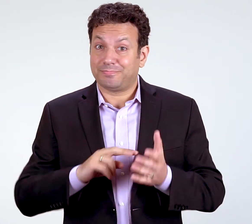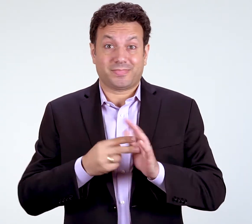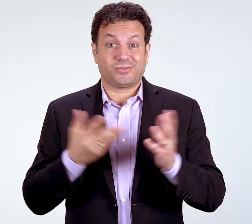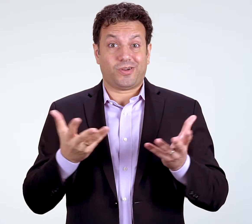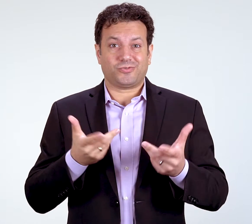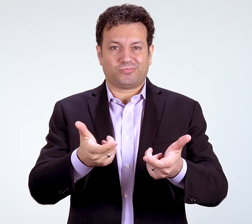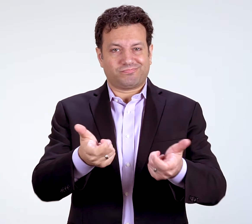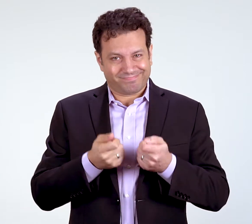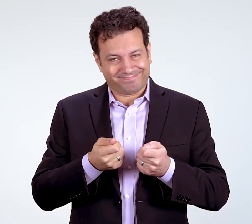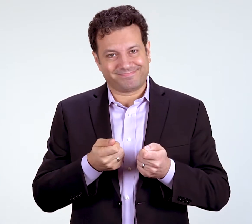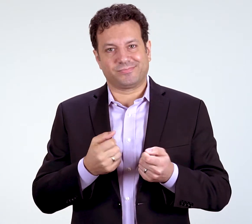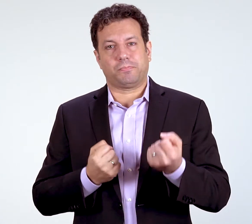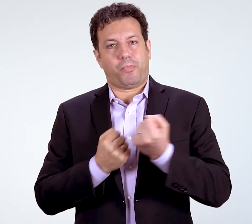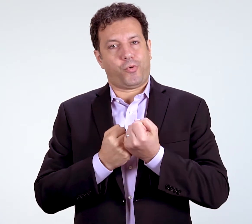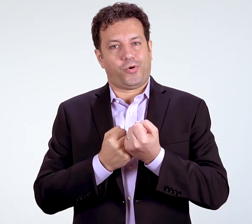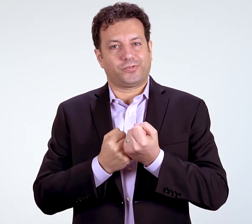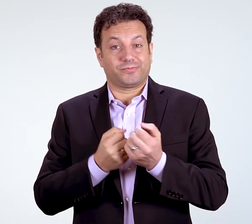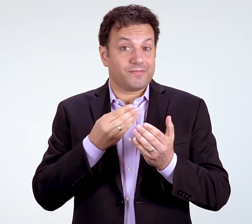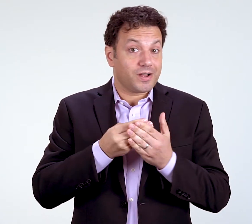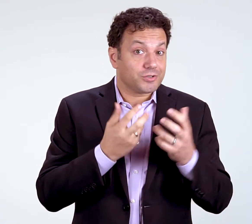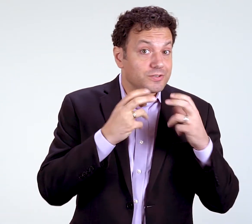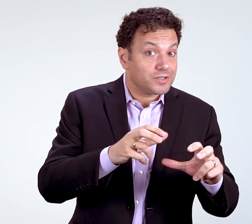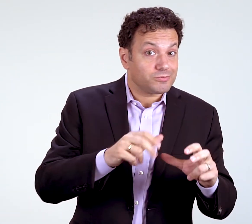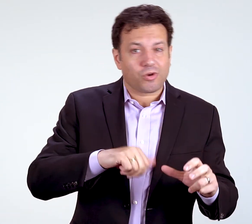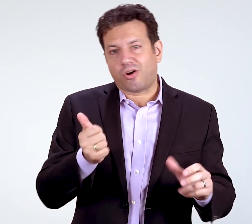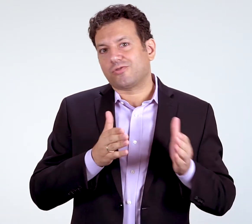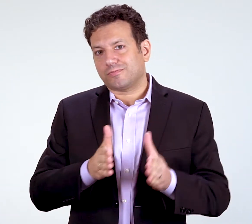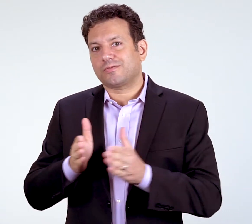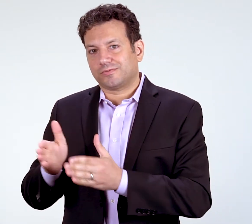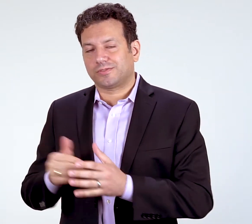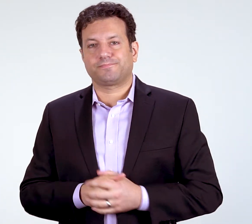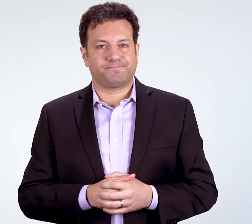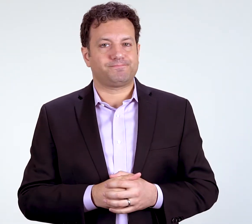This helps you draw in more support, whether financial investment or other methods.